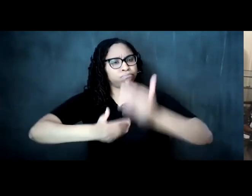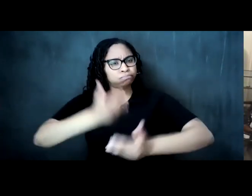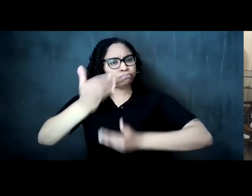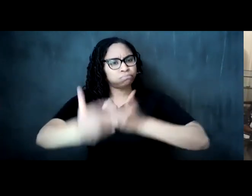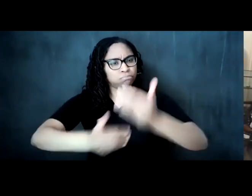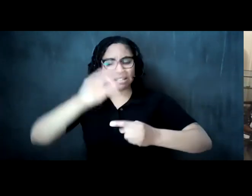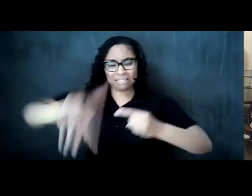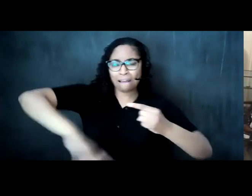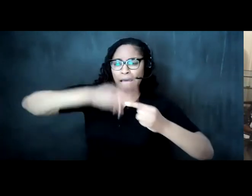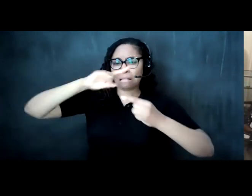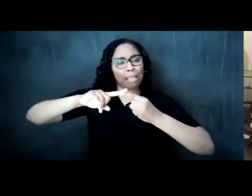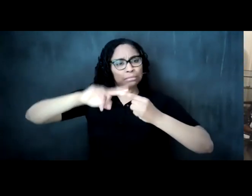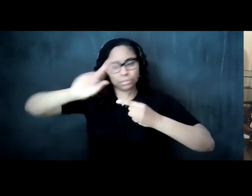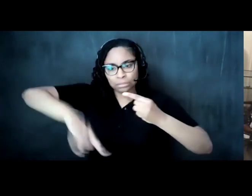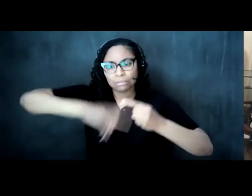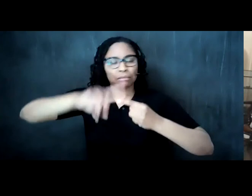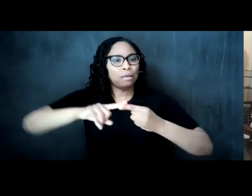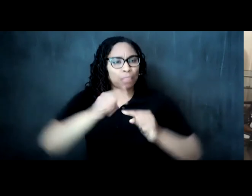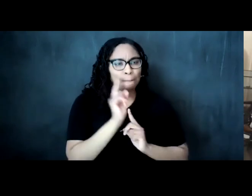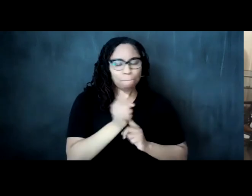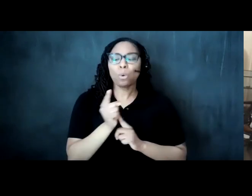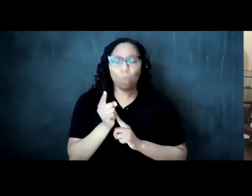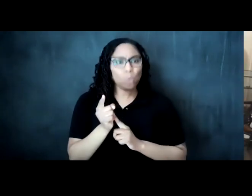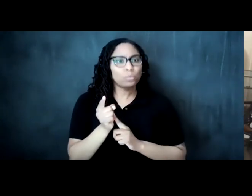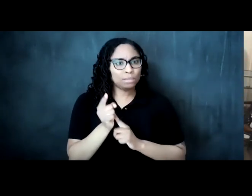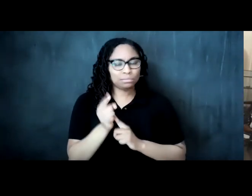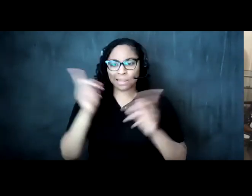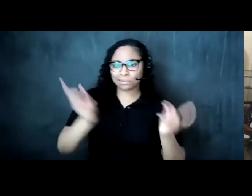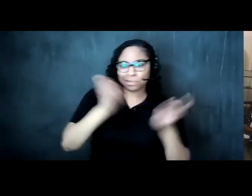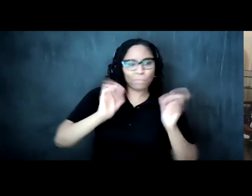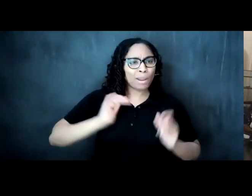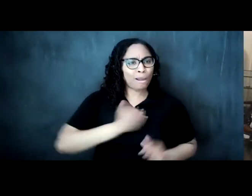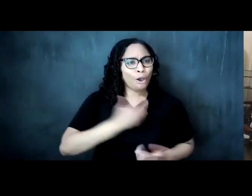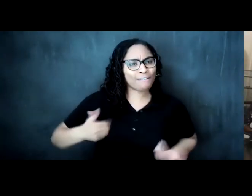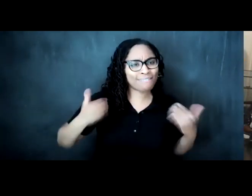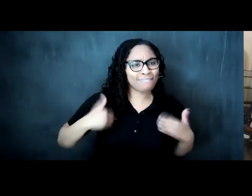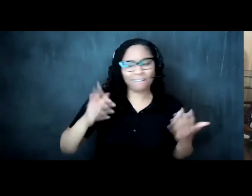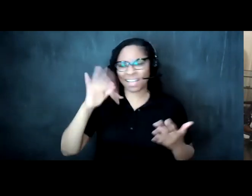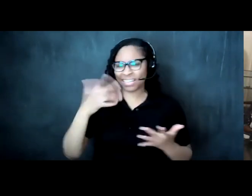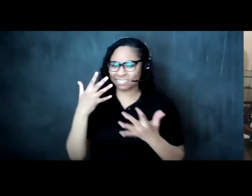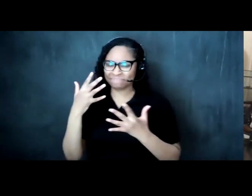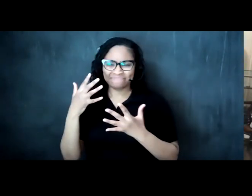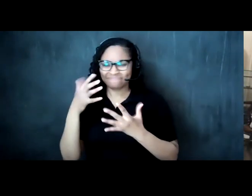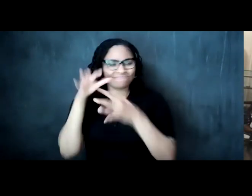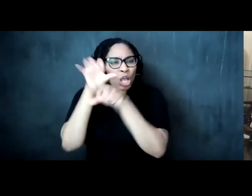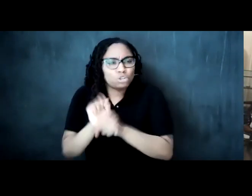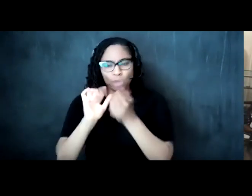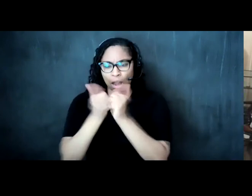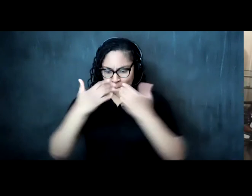it's creative culture that embedded in the in the body movements and and the vocal rifts of